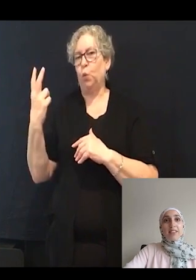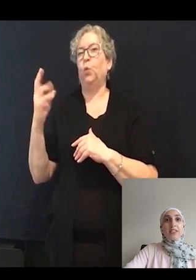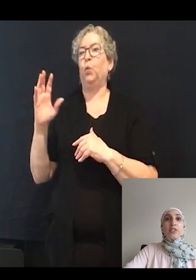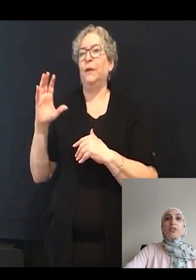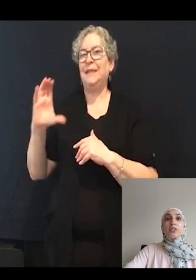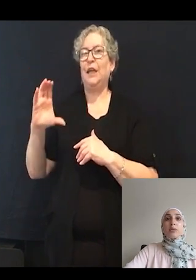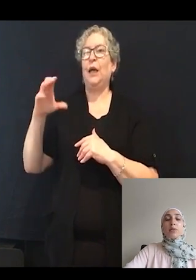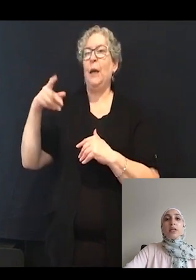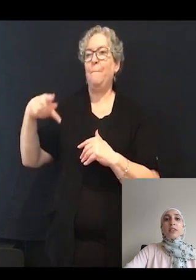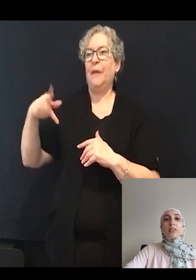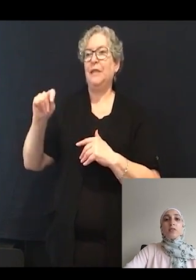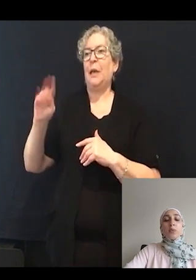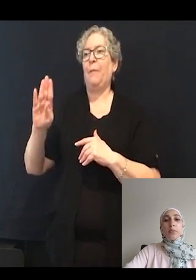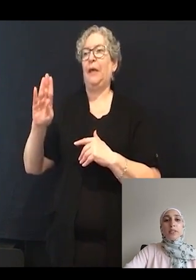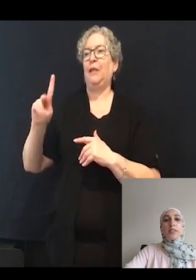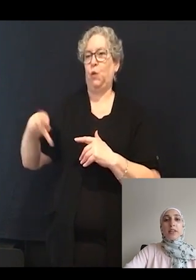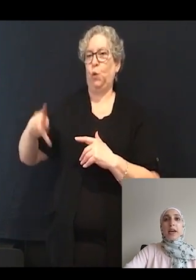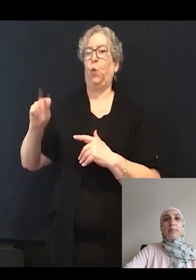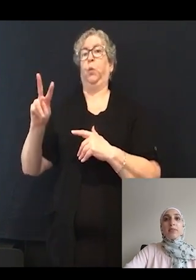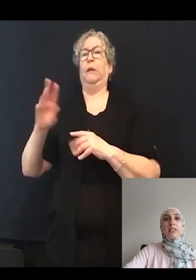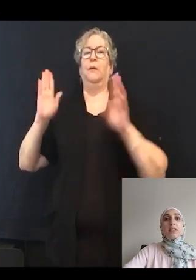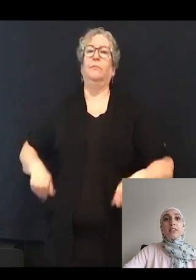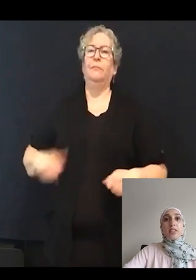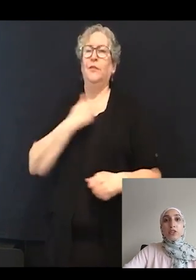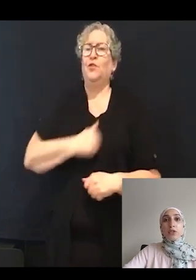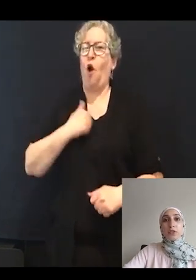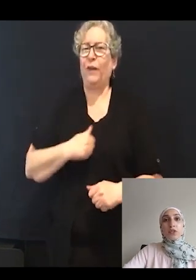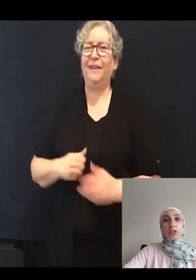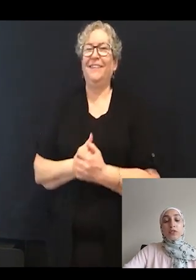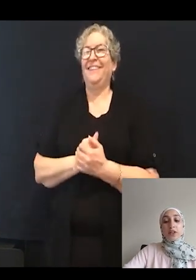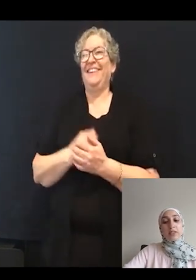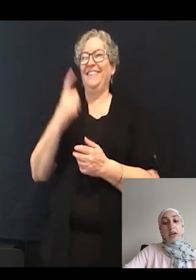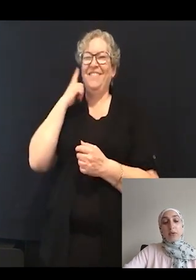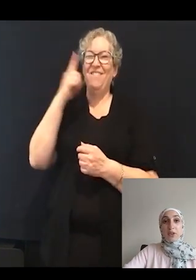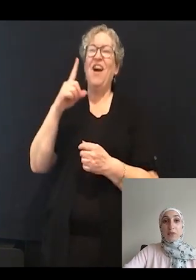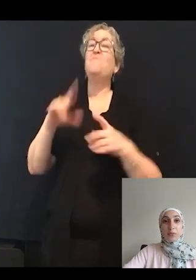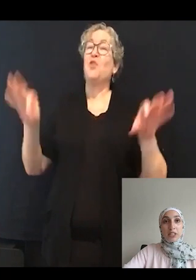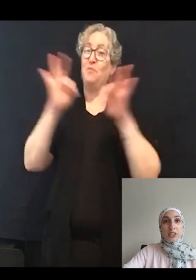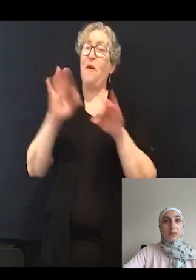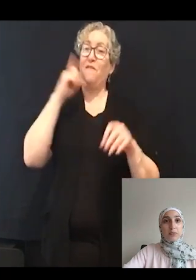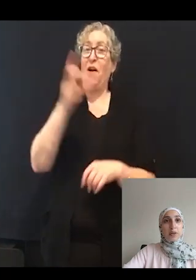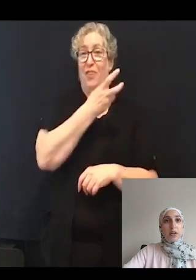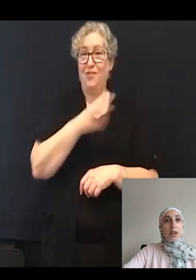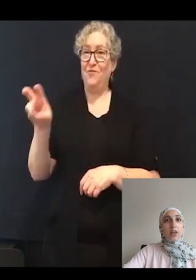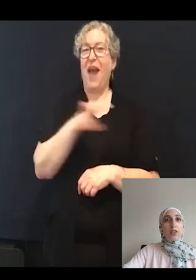This is interesting because the ribbon synapse is essential for the transfer of sound information.